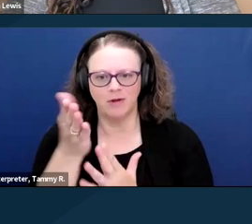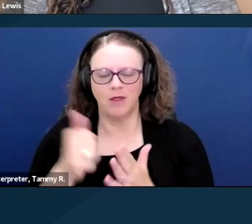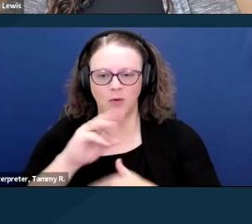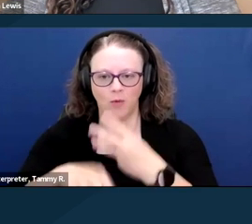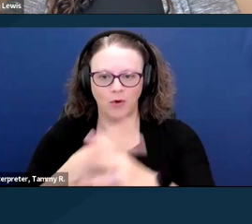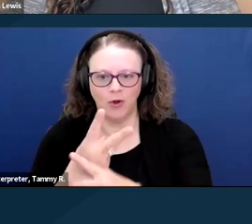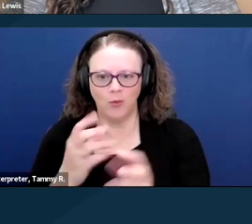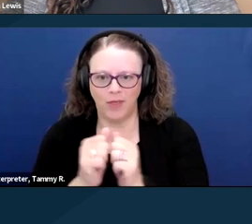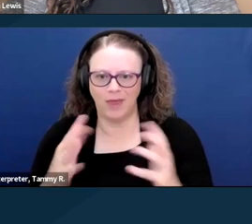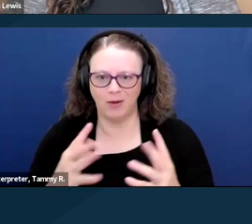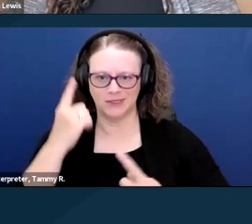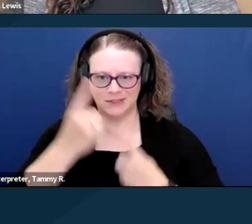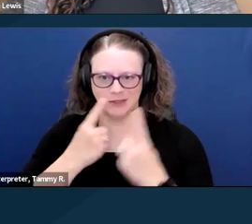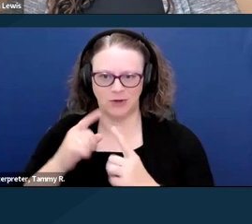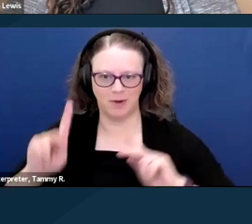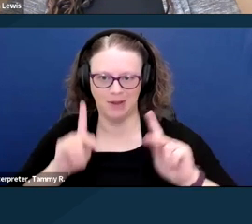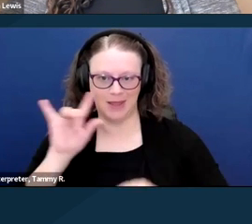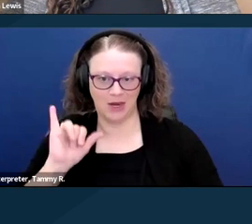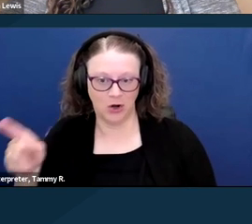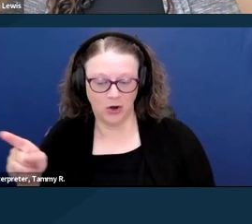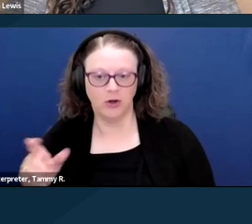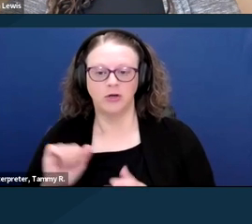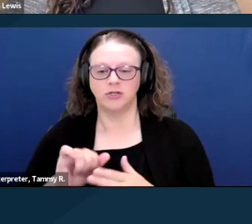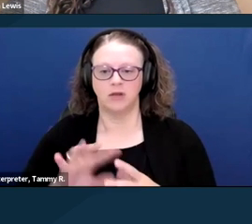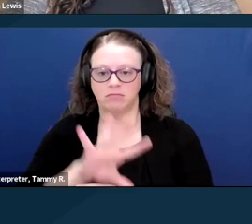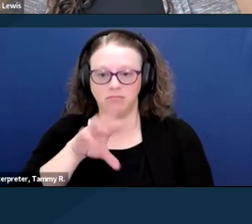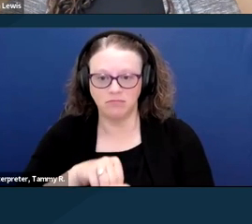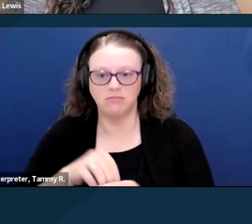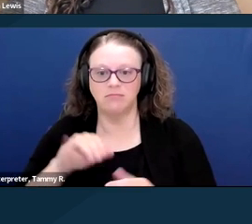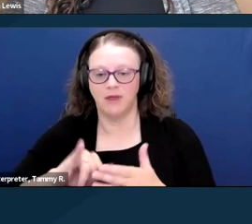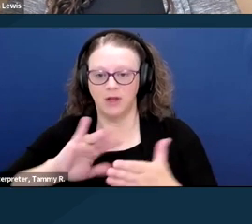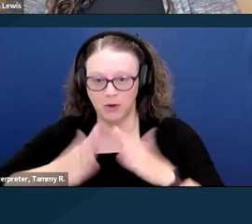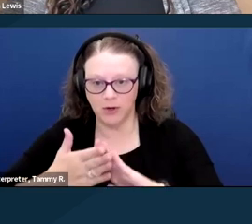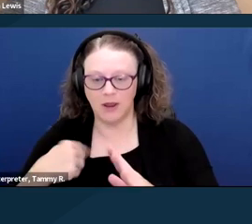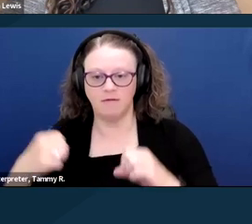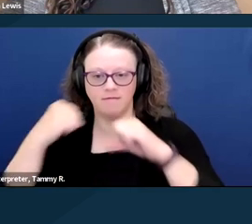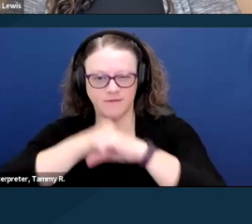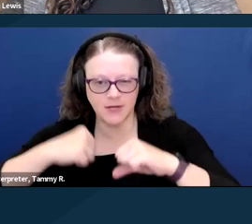institutionalized and fought disability discrimination for 13 years to become a crossing guard